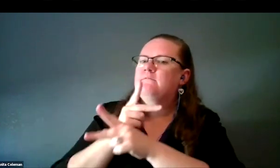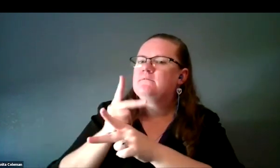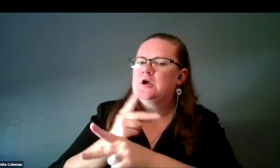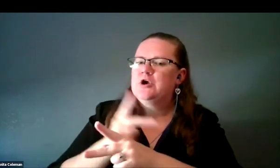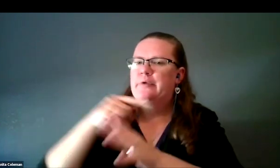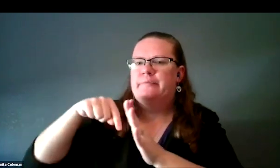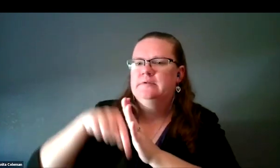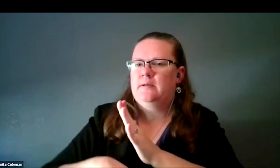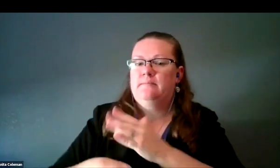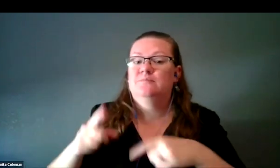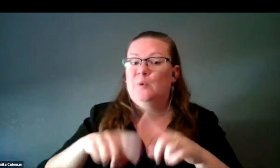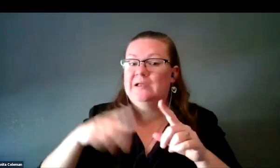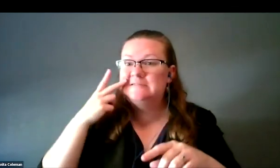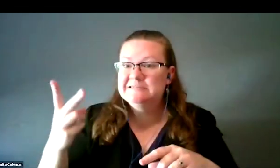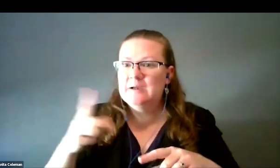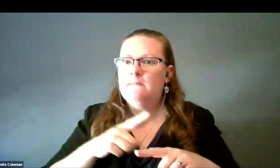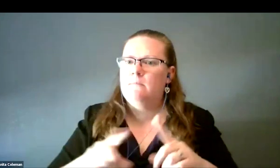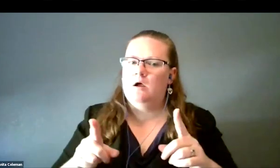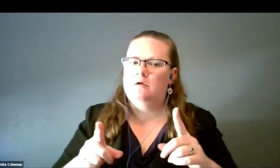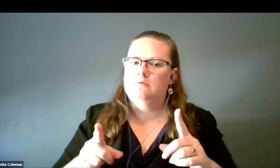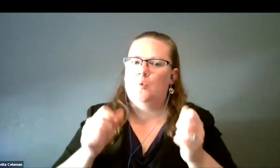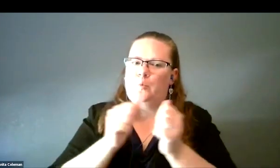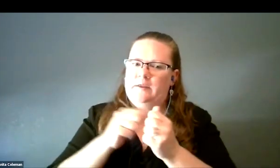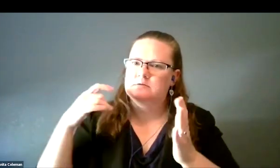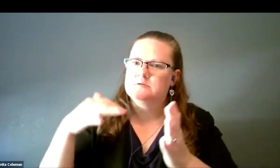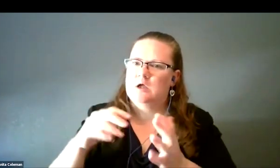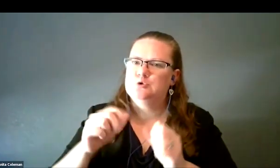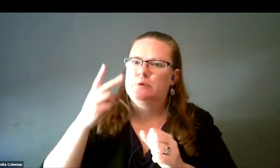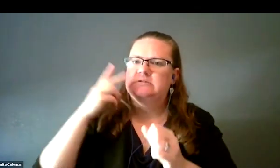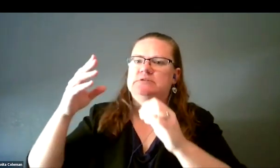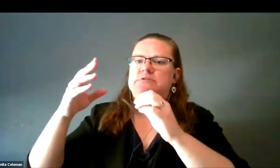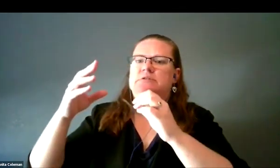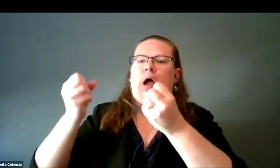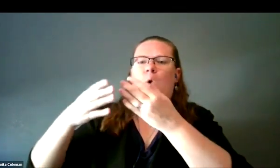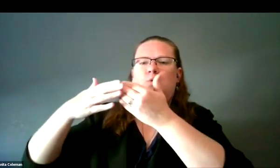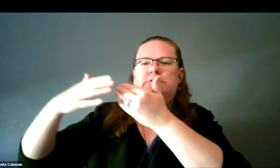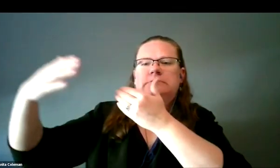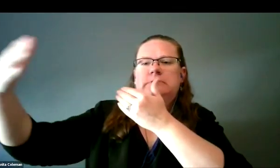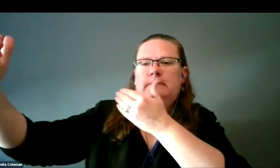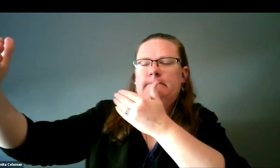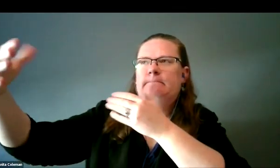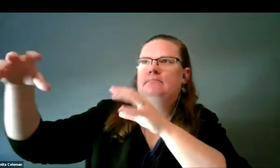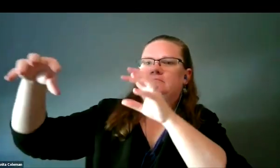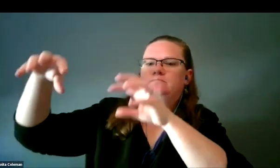and you can't see it from the picture, but by doing detailed studies, you can tell the depth of the image and how deep